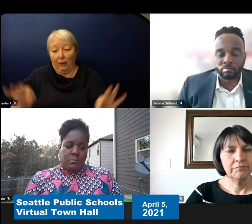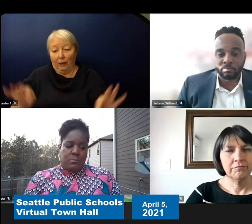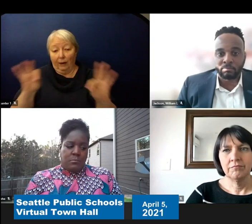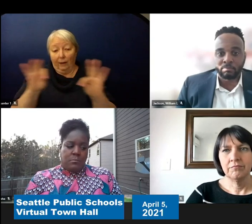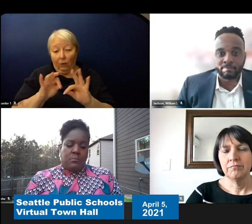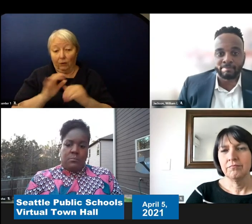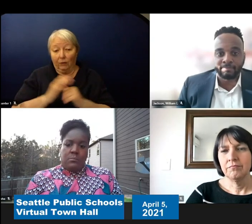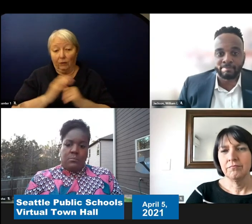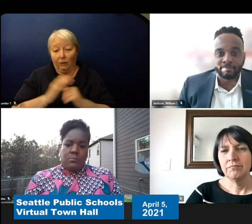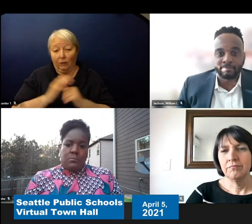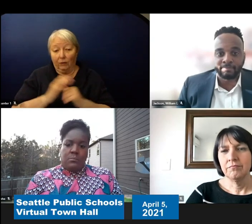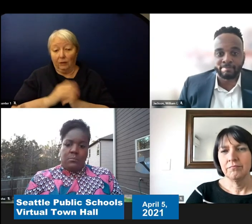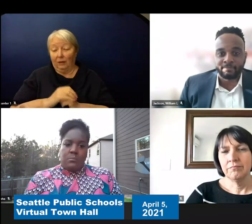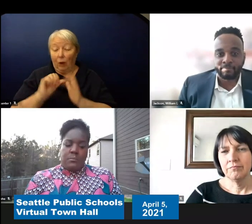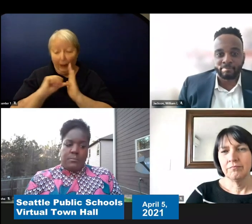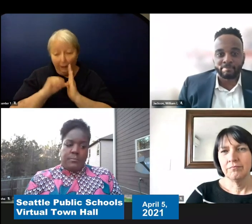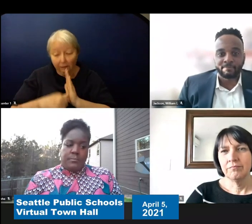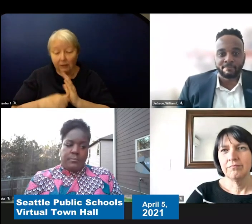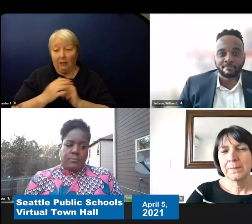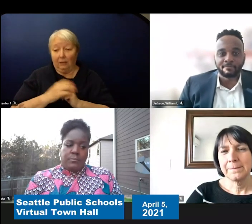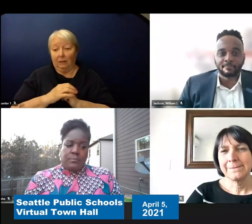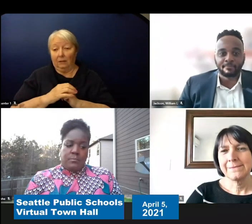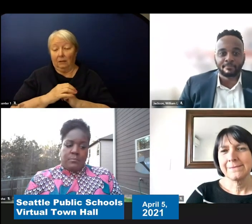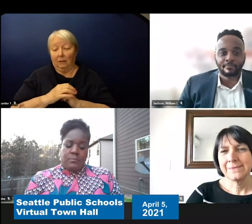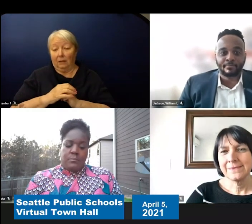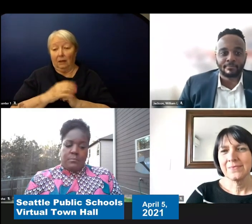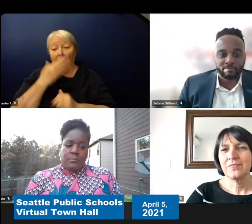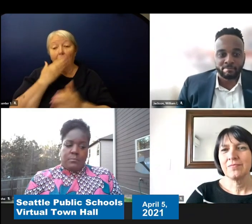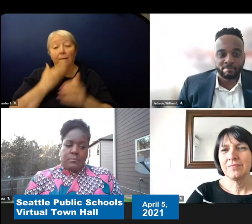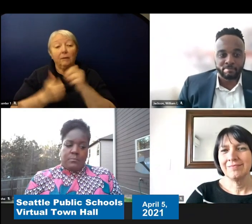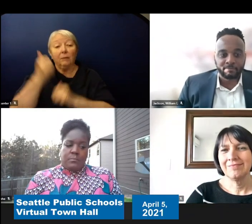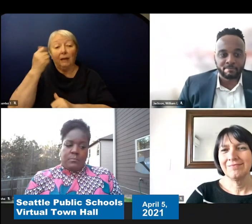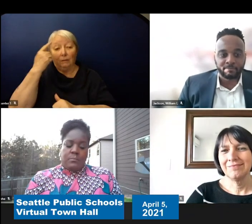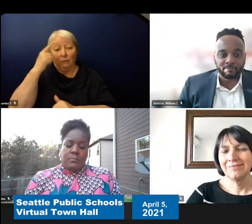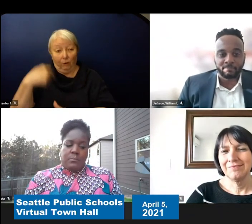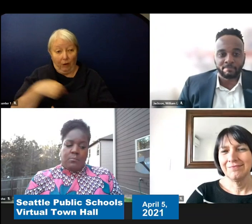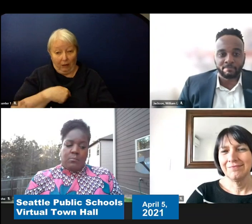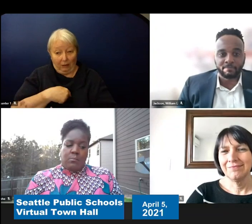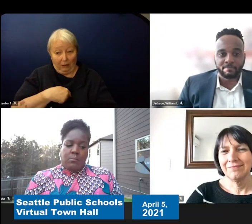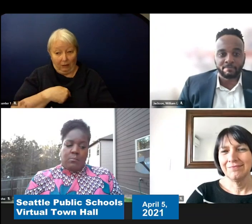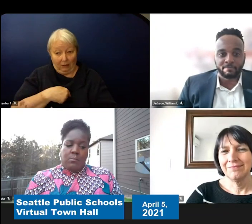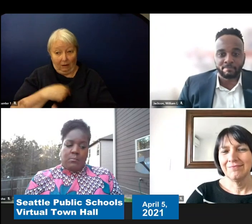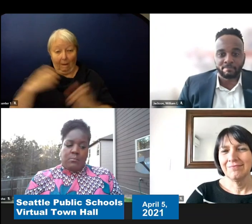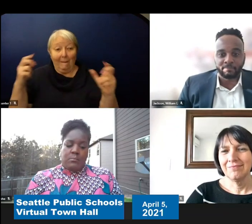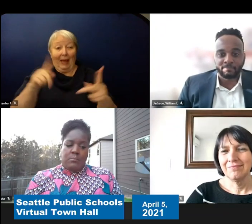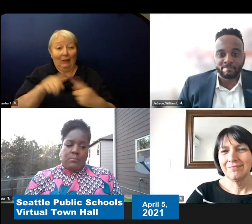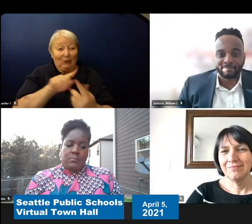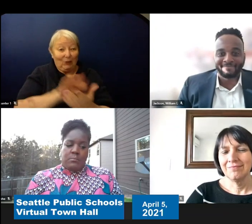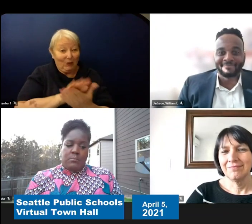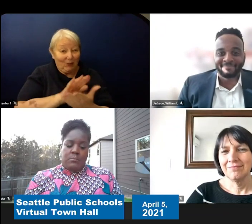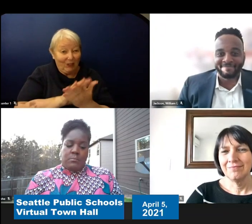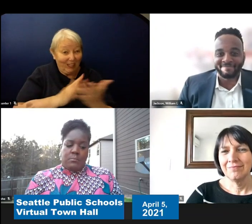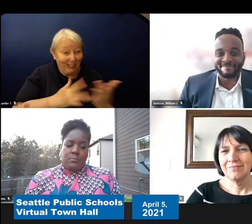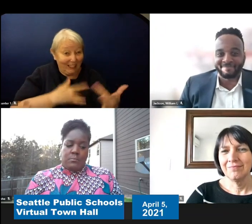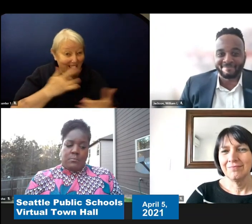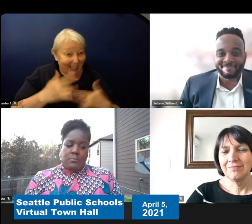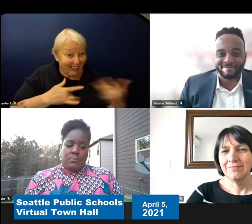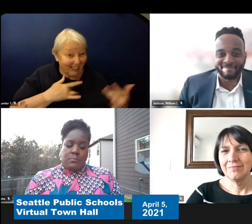that I think that it might behoove us as we finally get back into school which is so exciting for to hear today that this will allow us